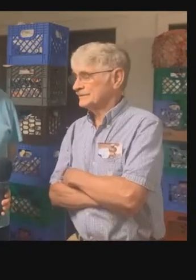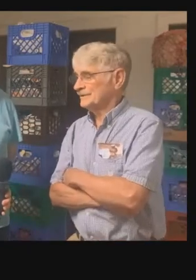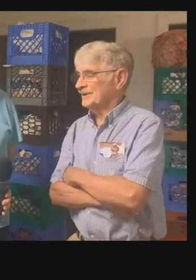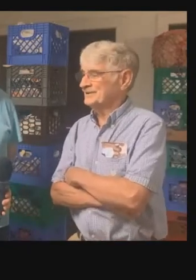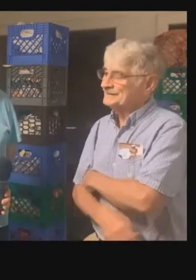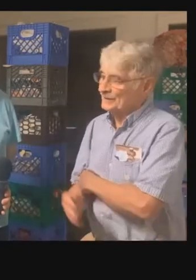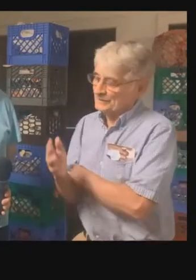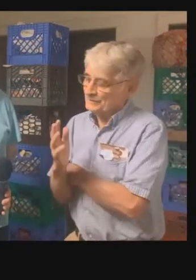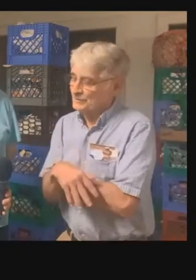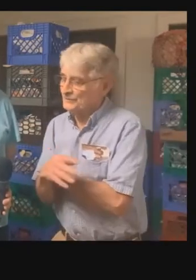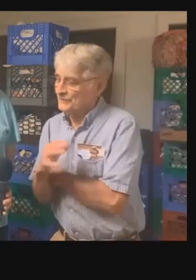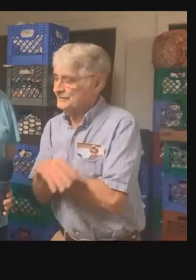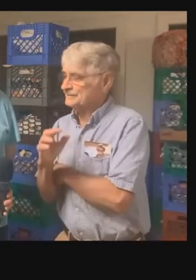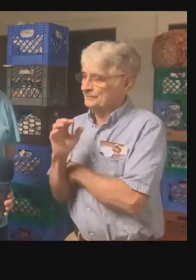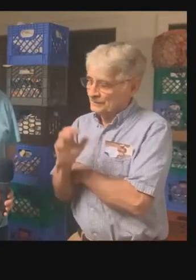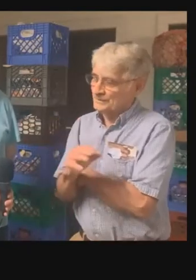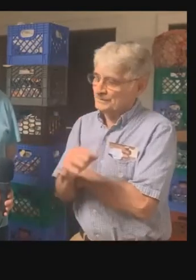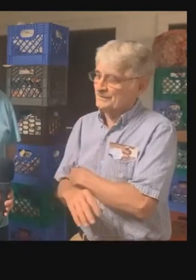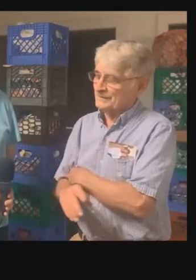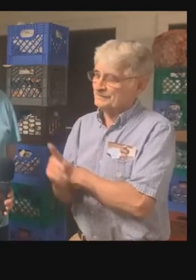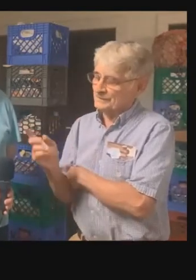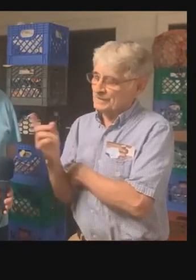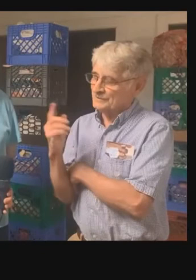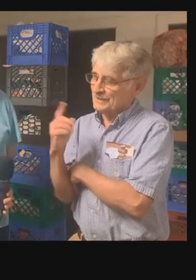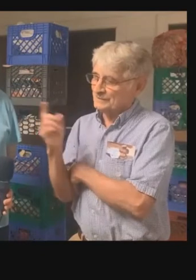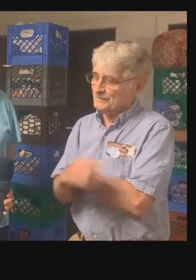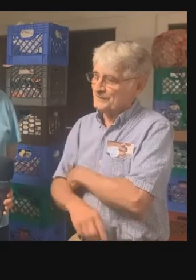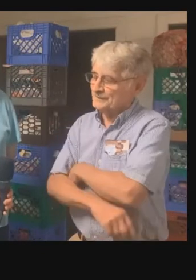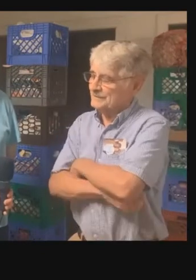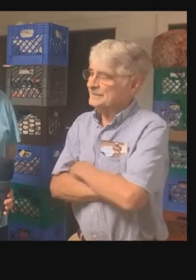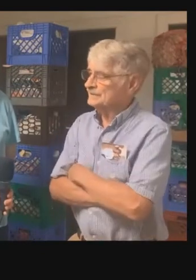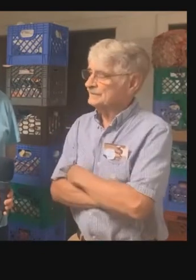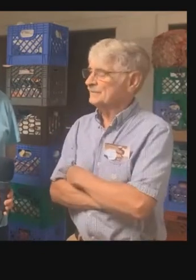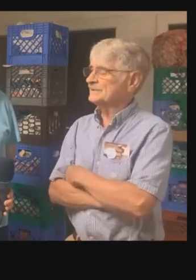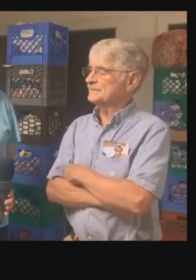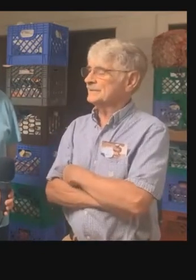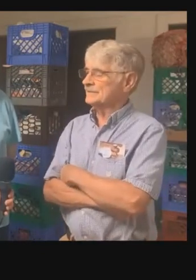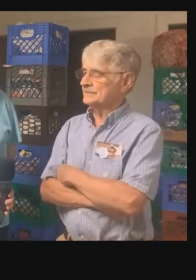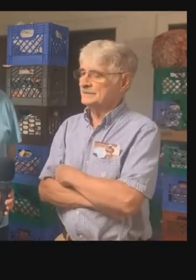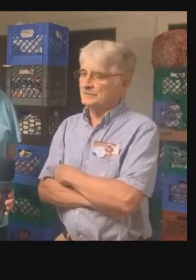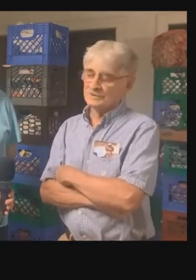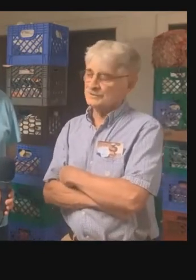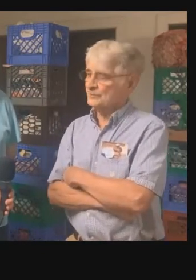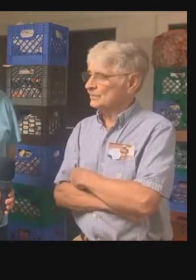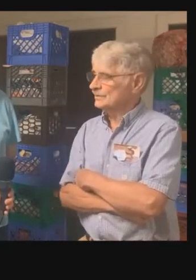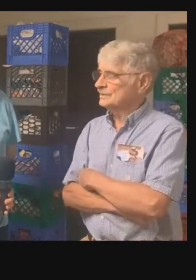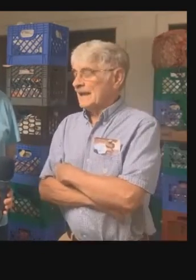. >> We were interviewed for the job because they were going to build a center, of course, we didn't have a